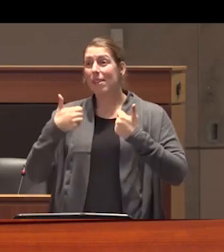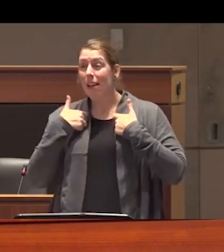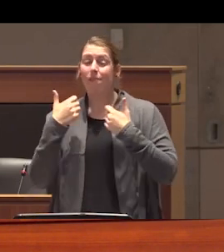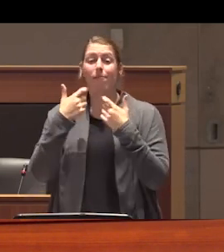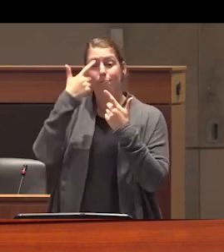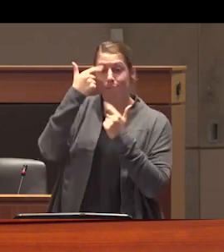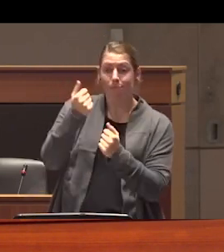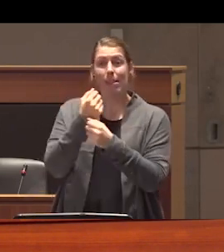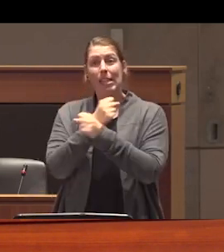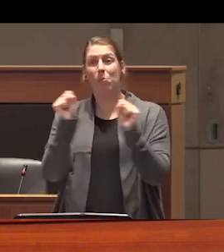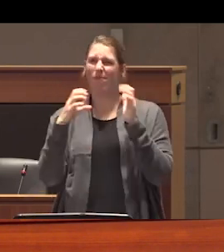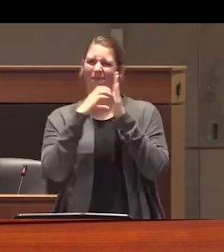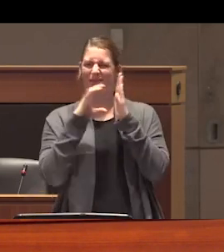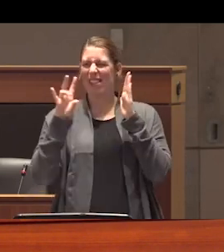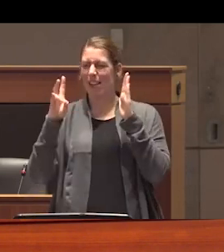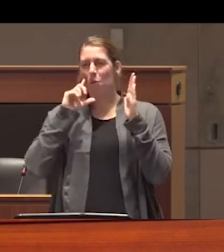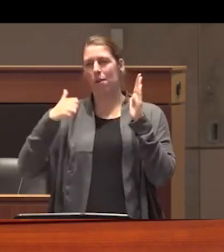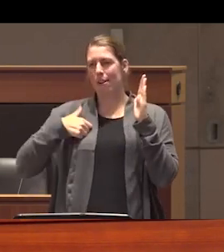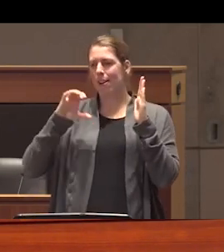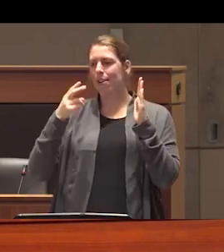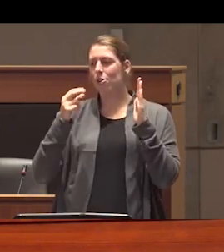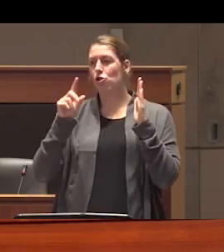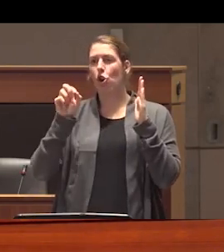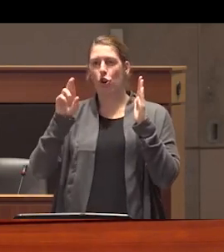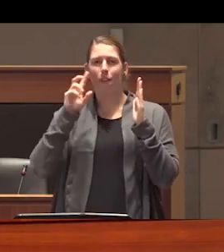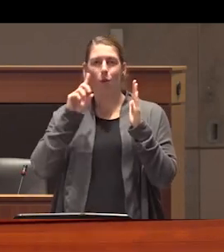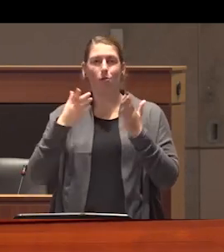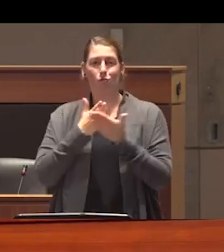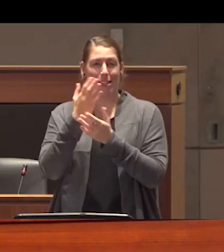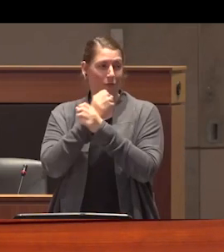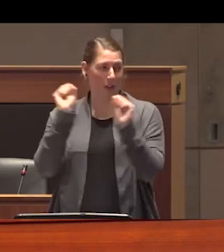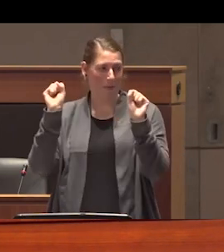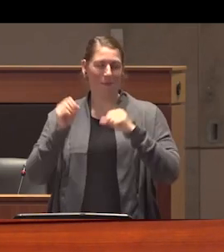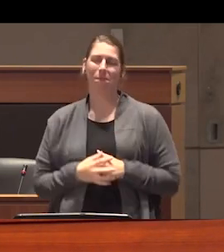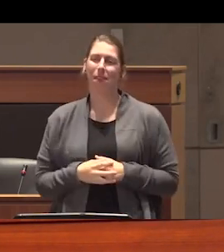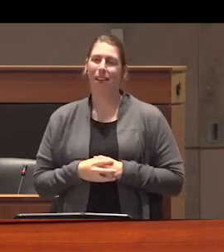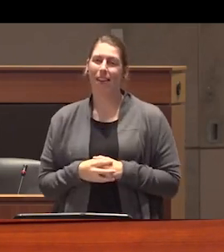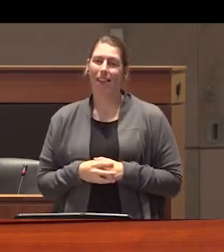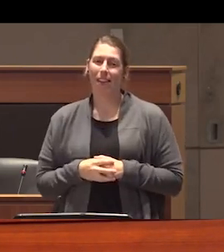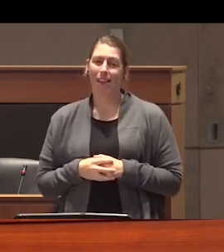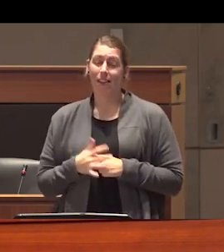detailed in section 7 of the Canadian Charter of Rights and Freedoms or to promote any of the human